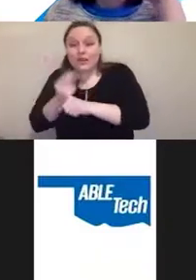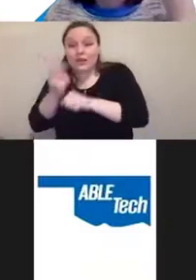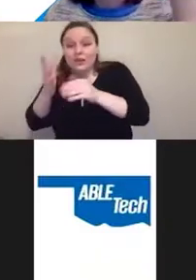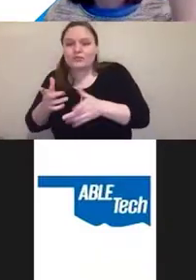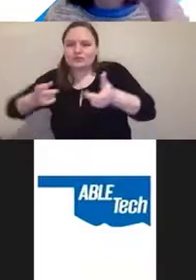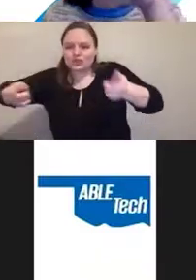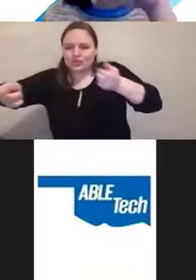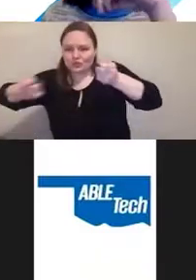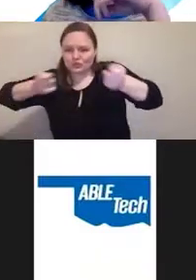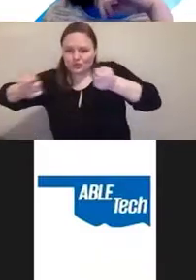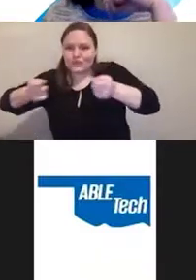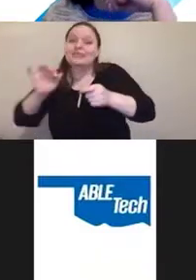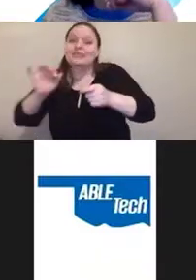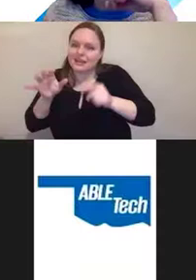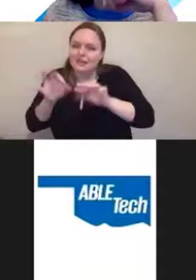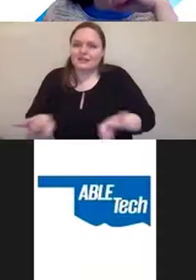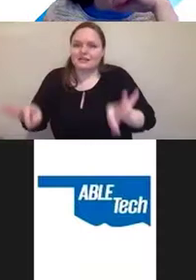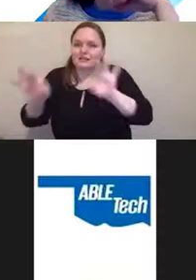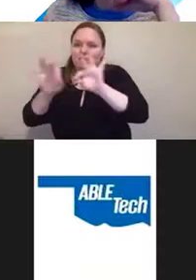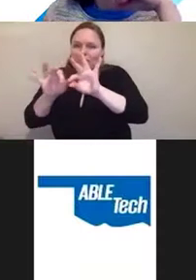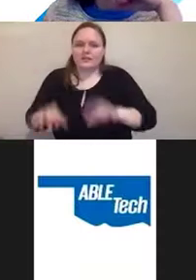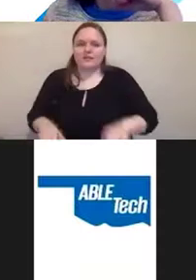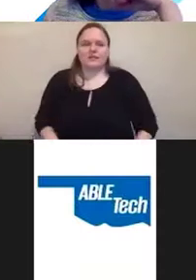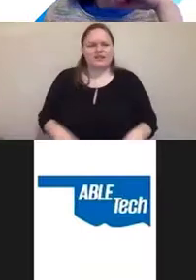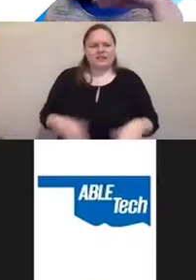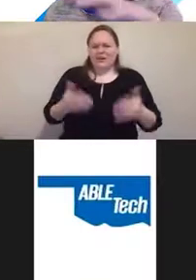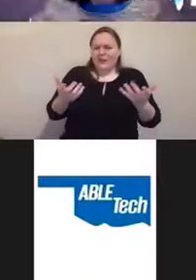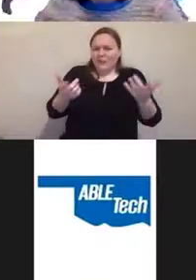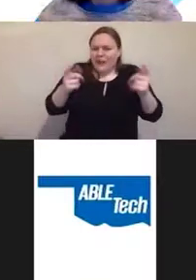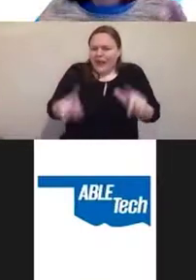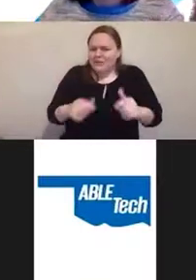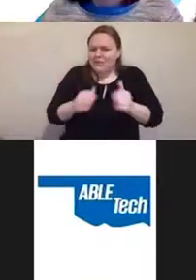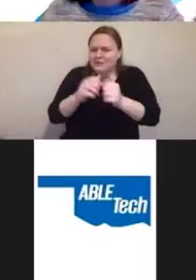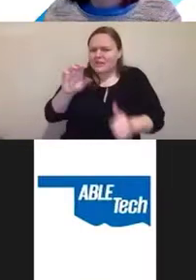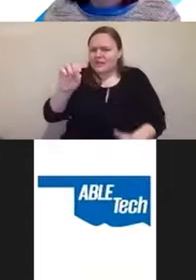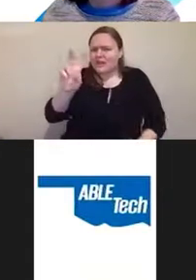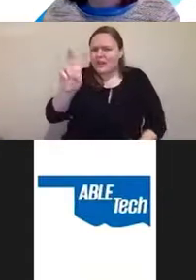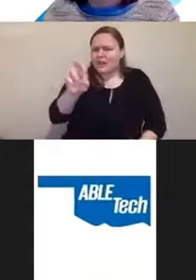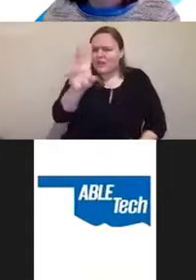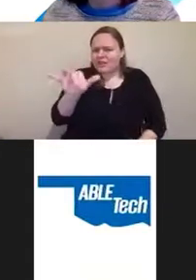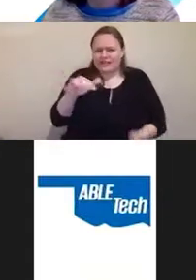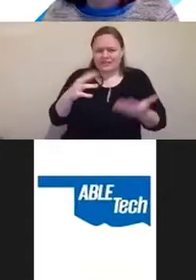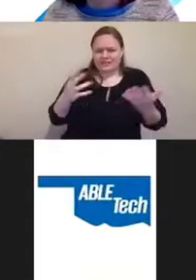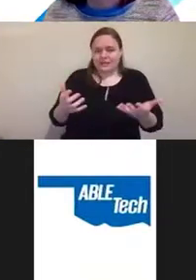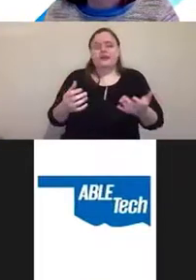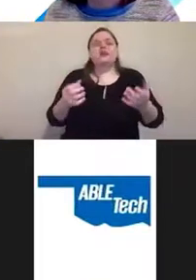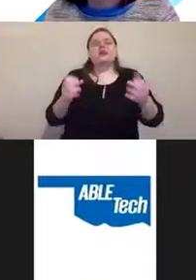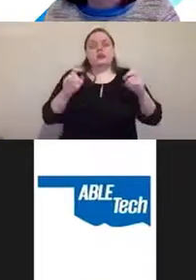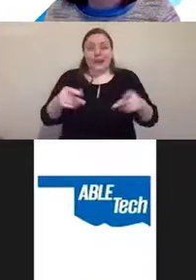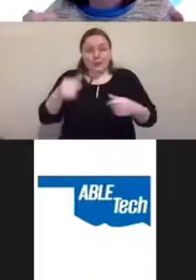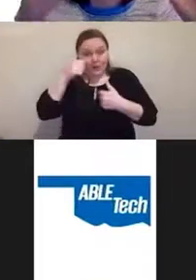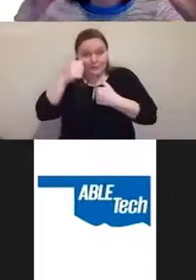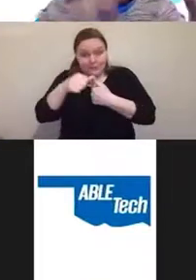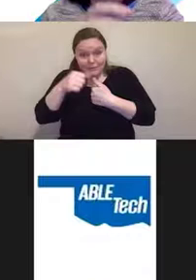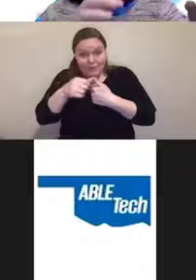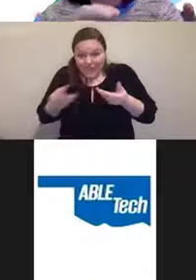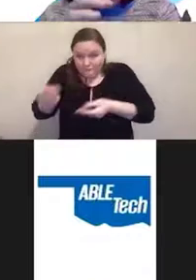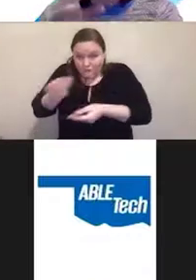OK, so what happens when you get overlays? Well, you still have the the flow that I discussed earlier, the user,